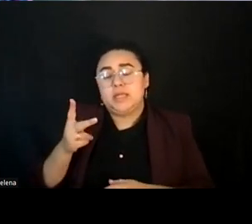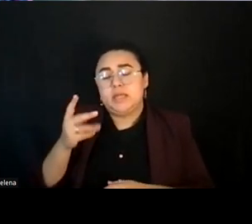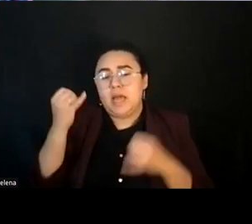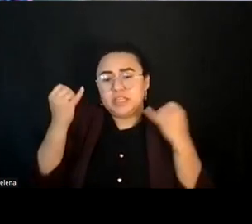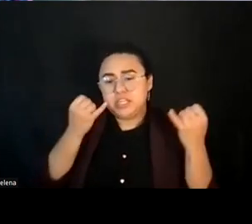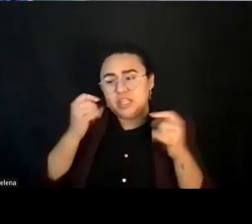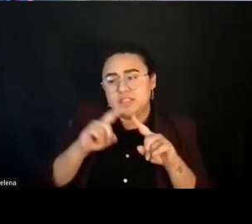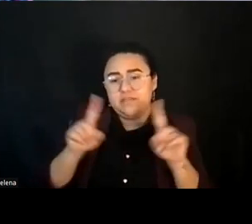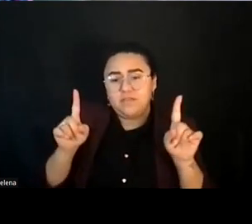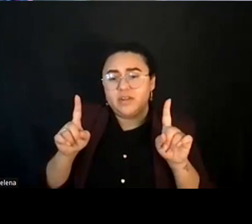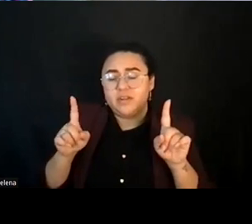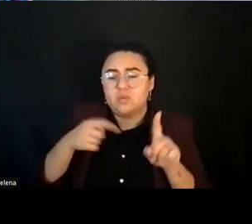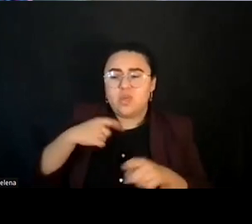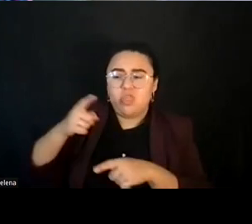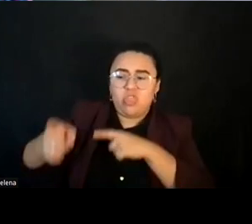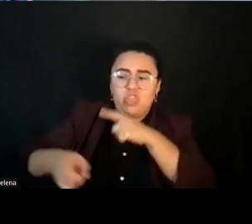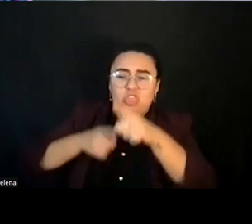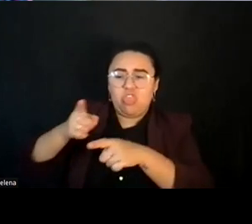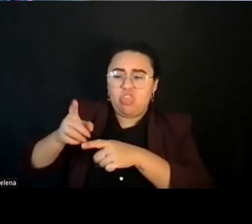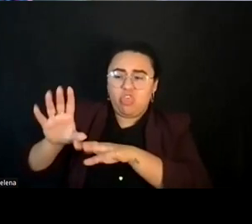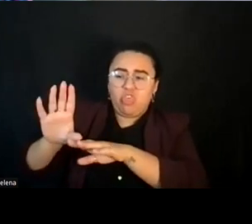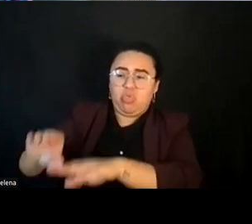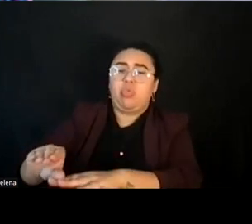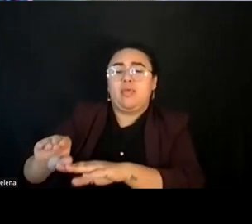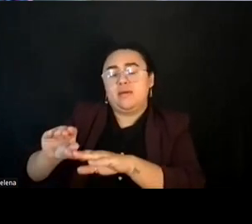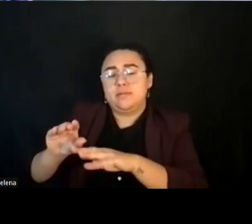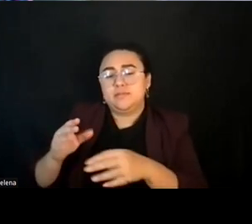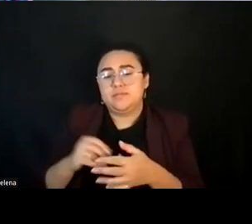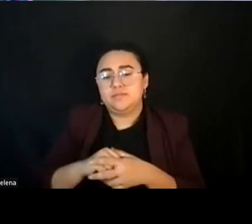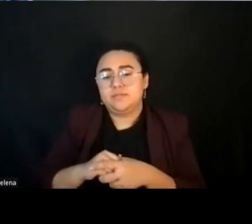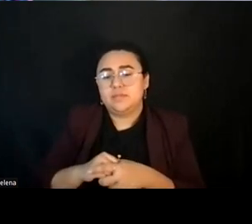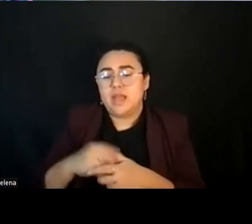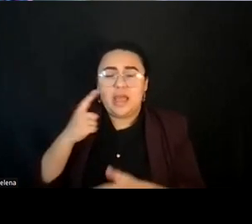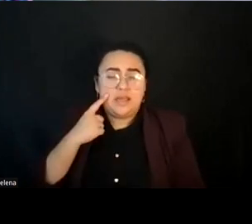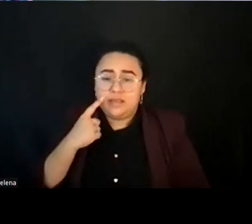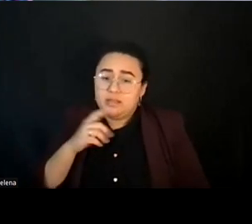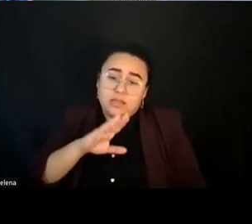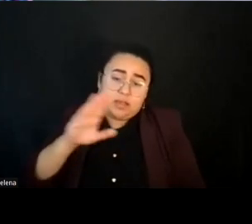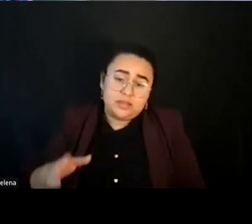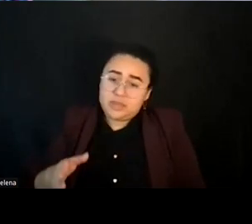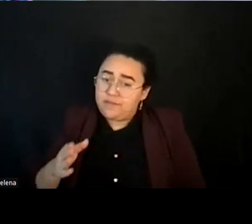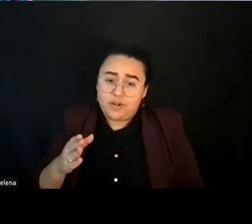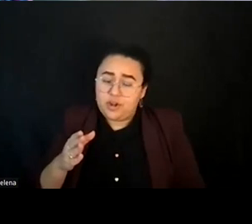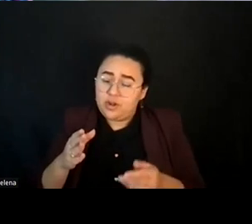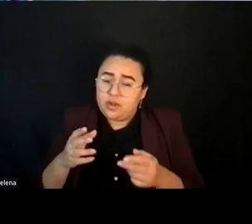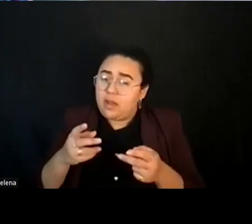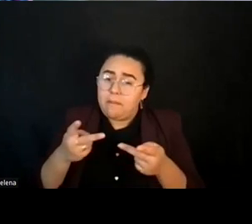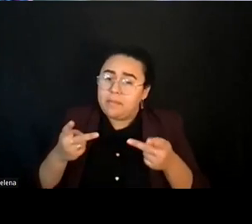And listen, there's never a place for it. To me, it's become endemic in our society.